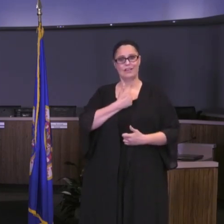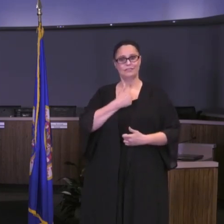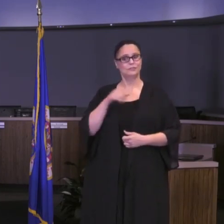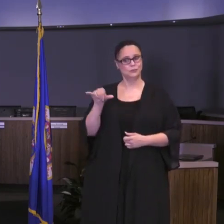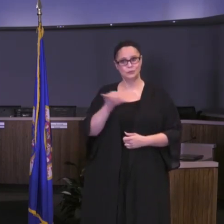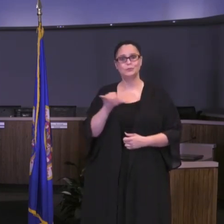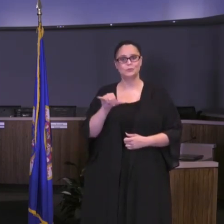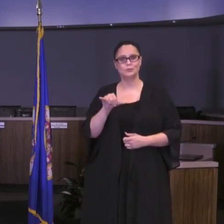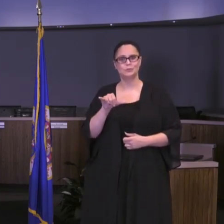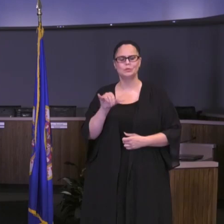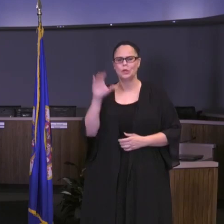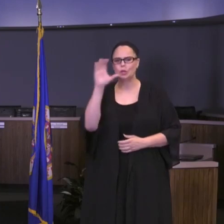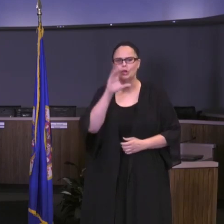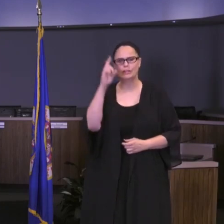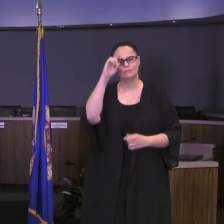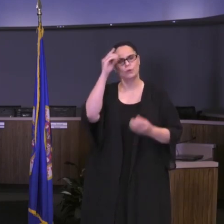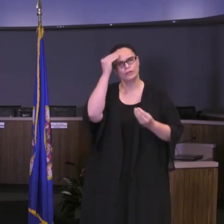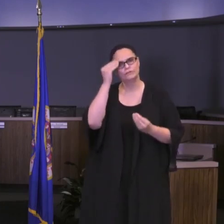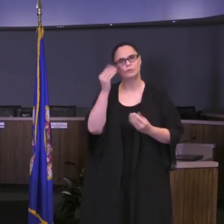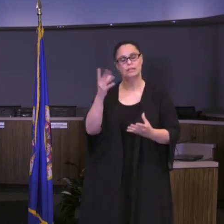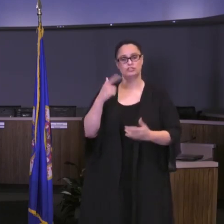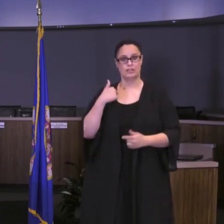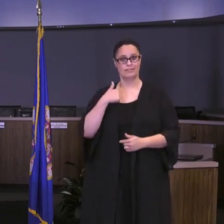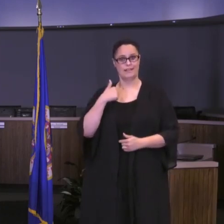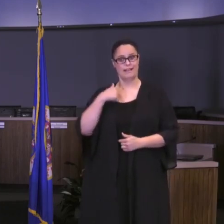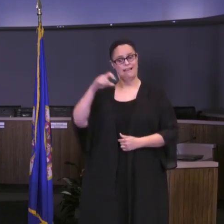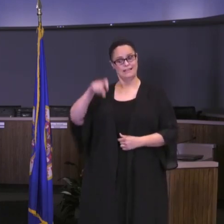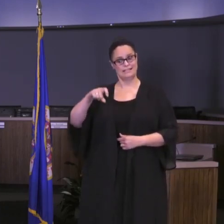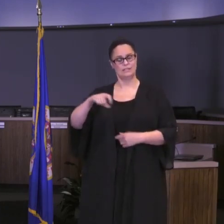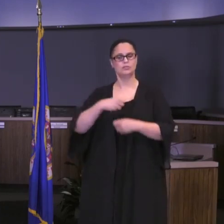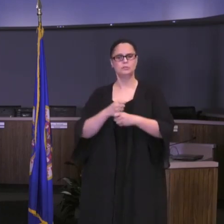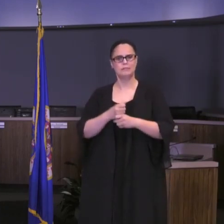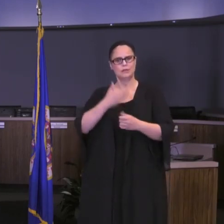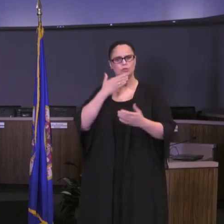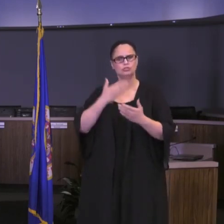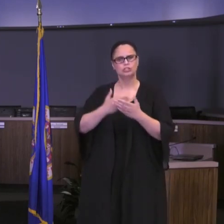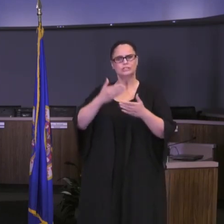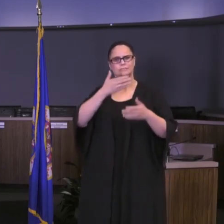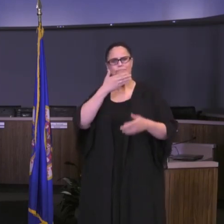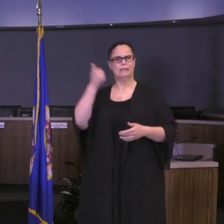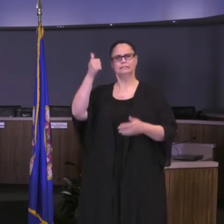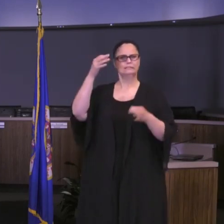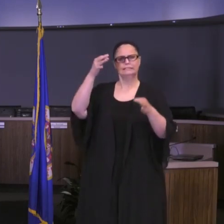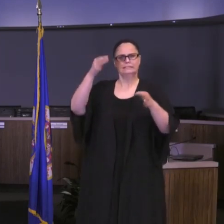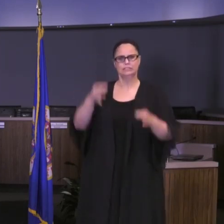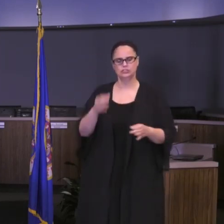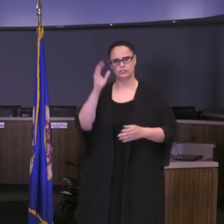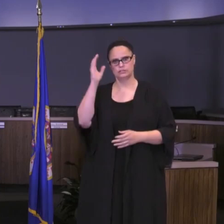looking for the information that I need to make the best decisions for our school district and for our community.